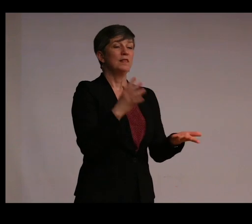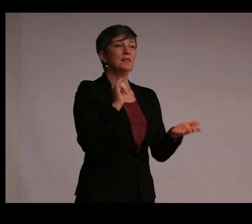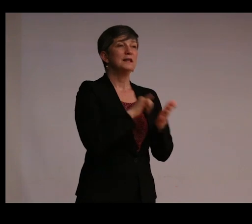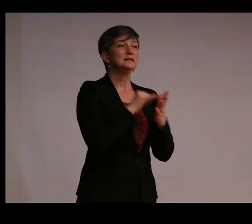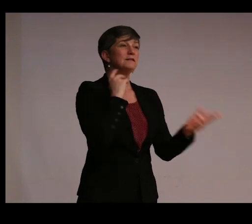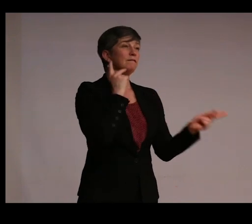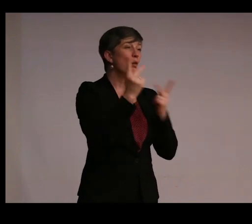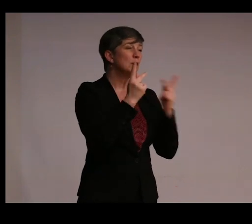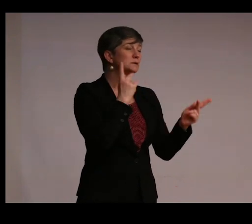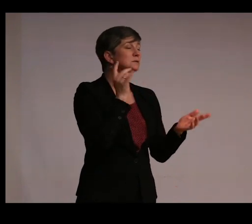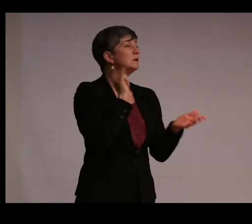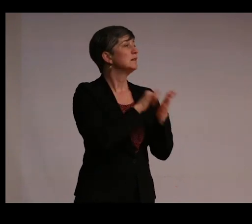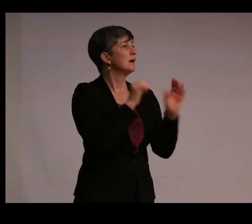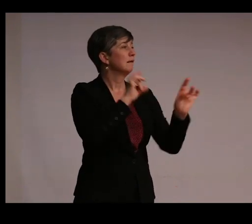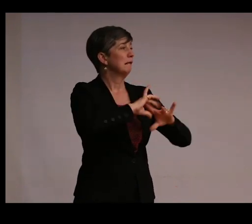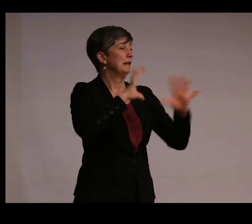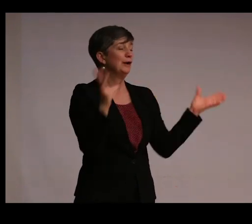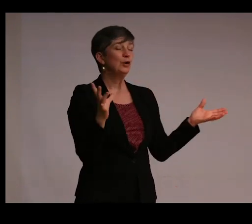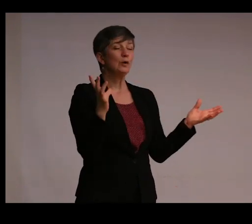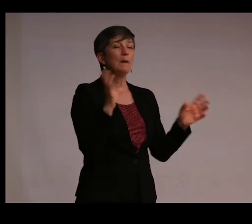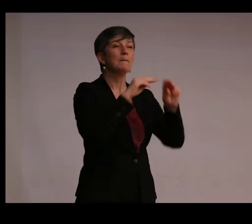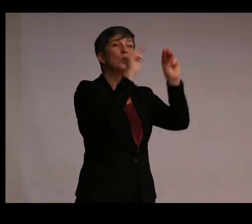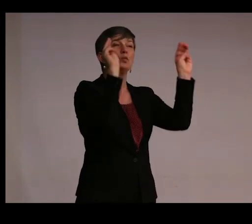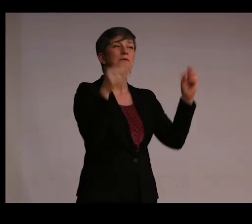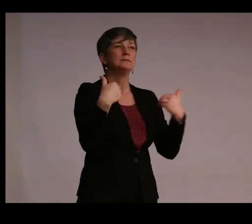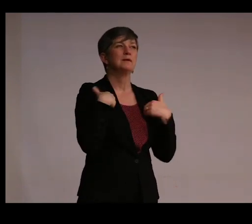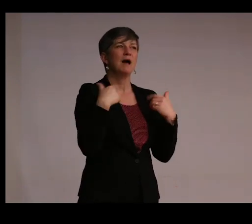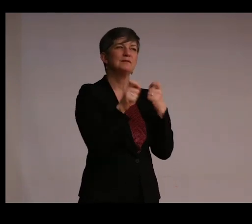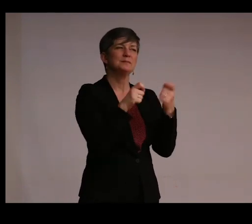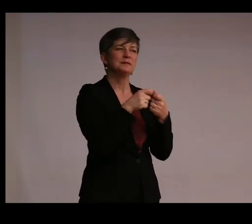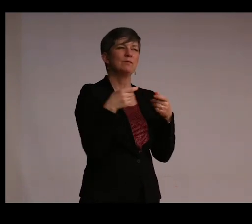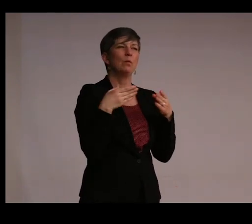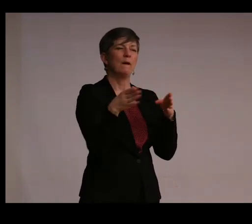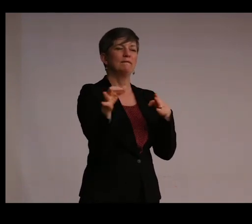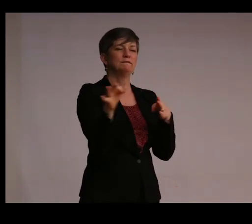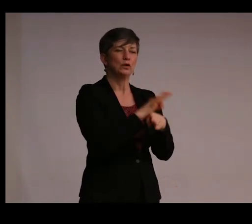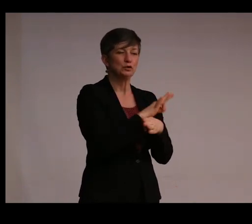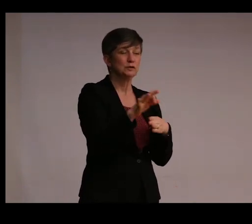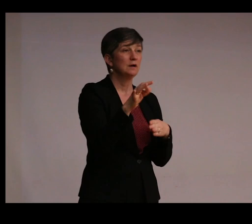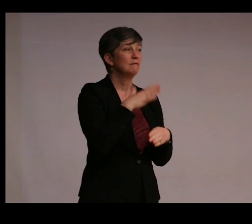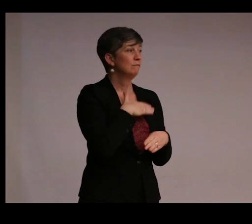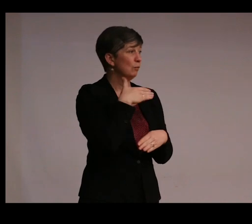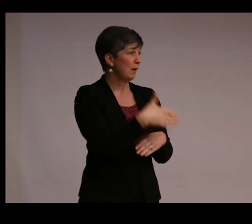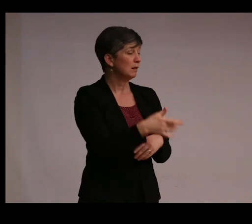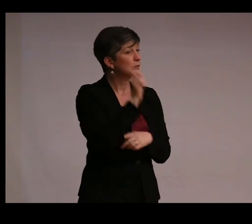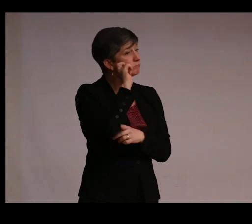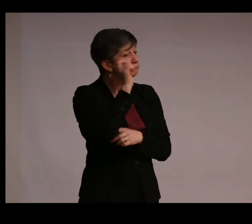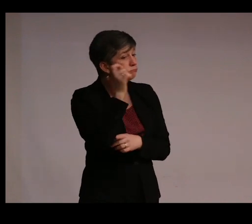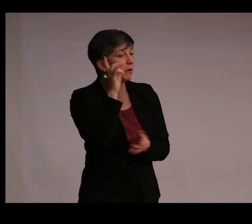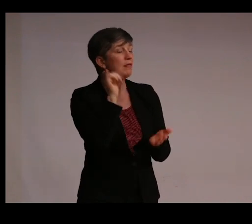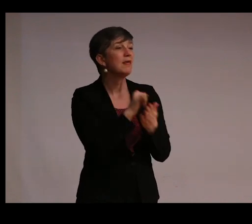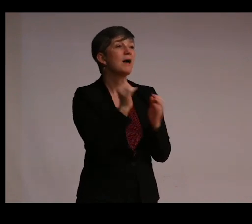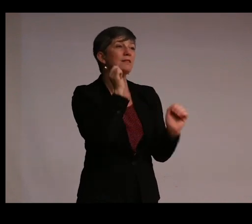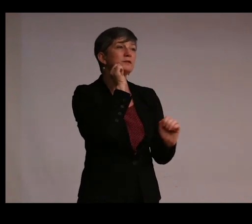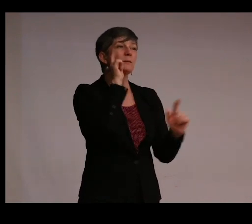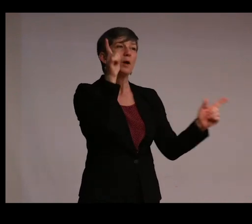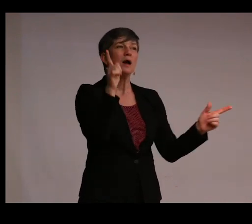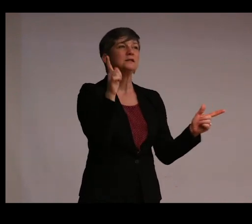has made much clearer the fact that museums have a certain way of functioning. And if we're willing to acknowledge it, there is a surprising arbitrariness